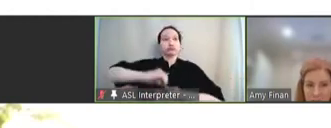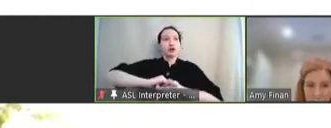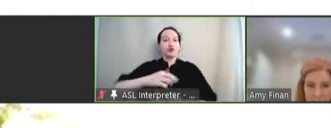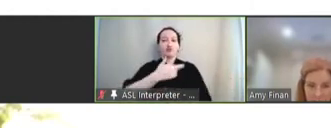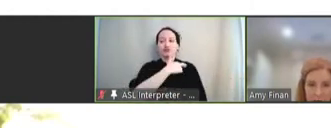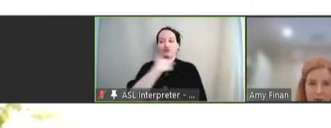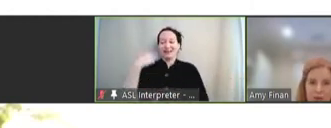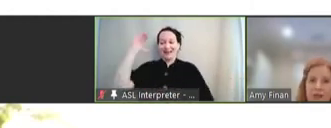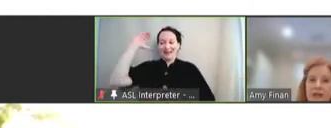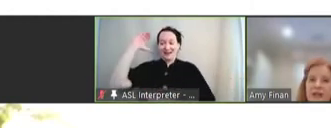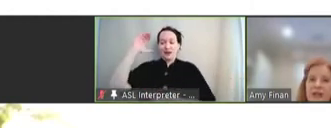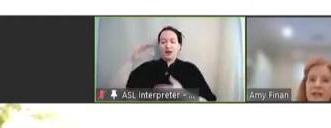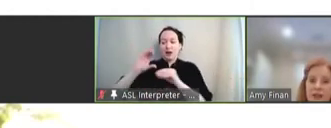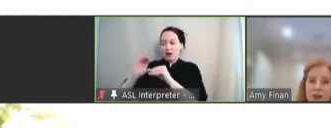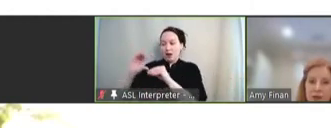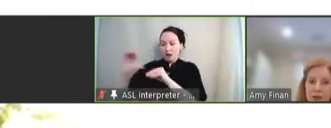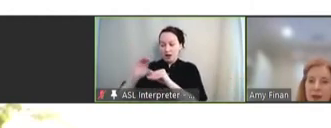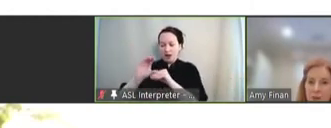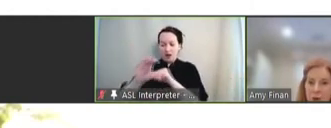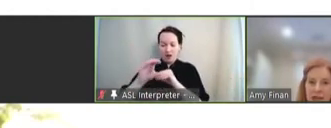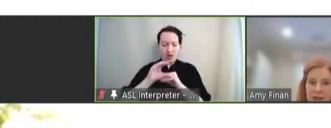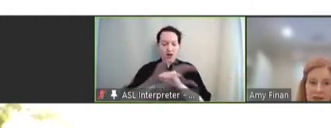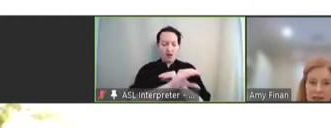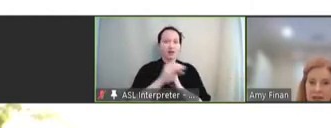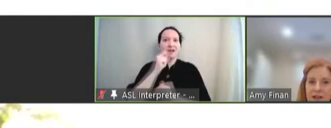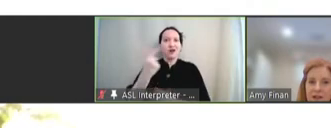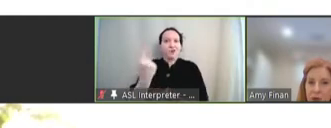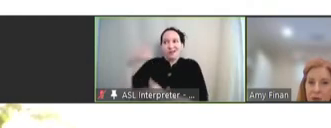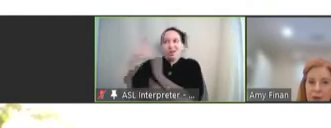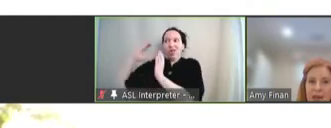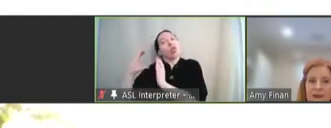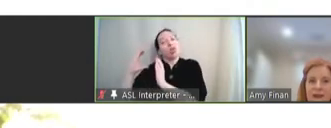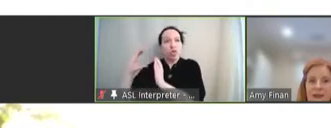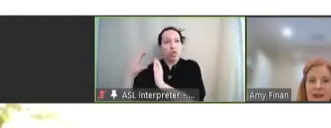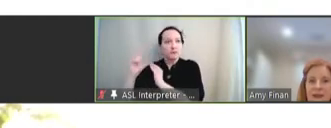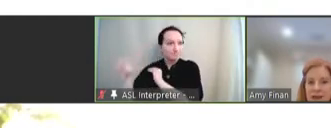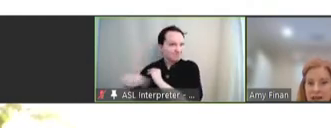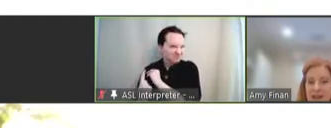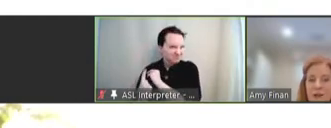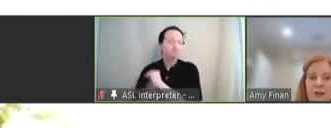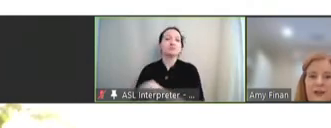among the partners instead of incurred by one entity alone. The next slide, please.